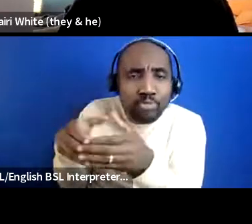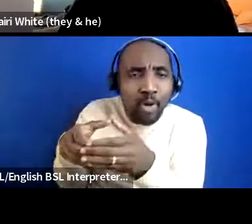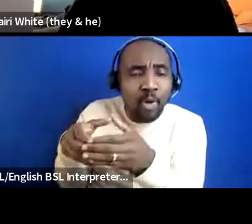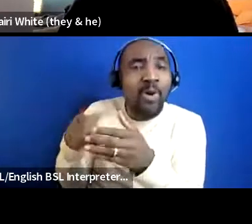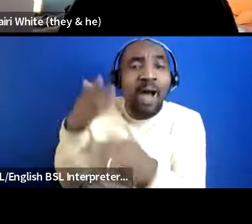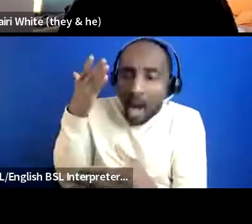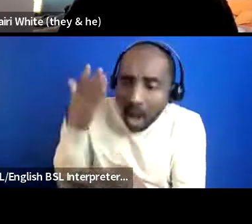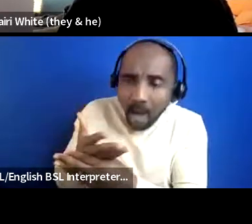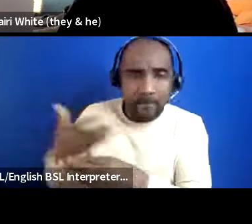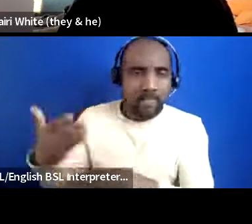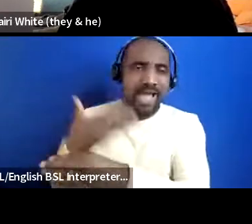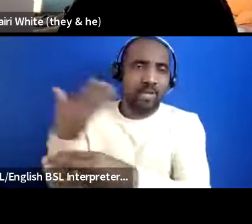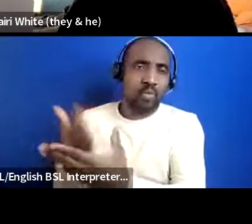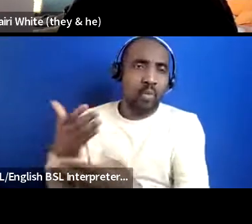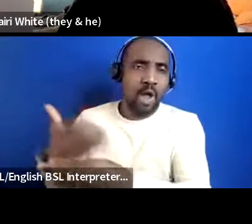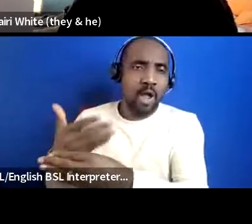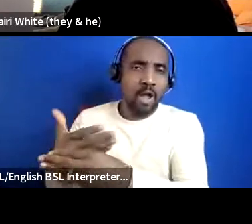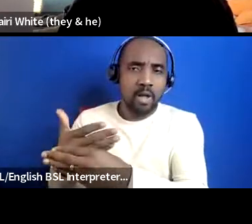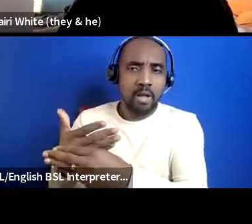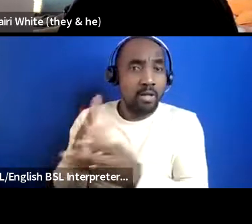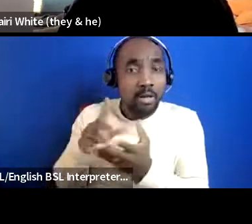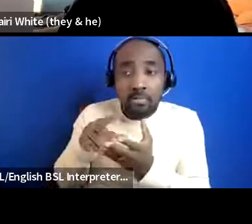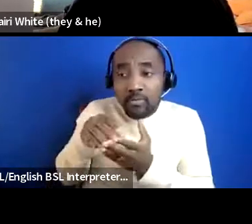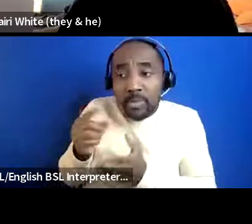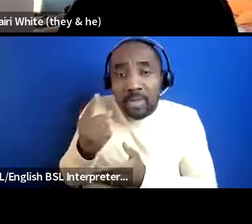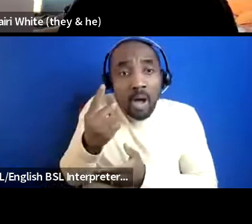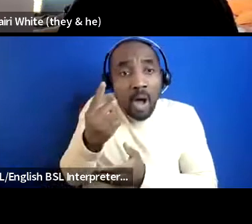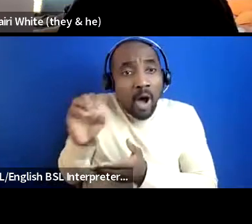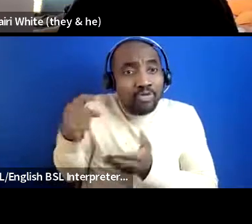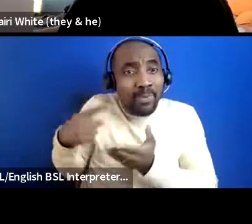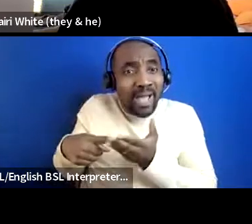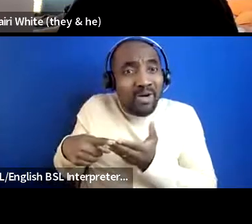you give the people a hundred pounds and they're going to take over the world and the tate won't do